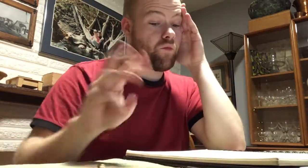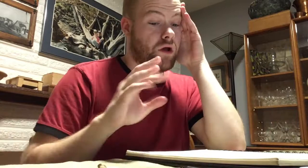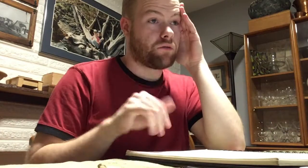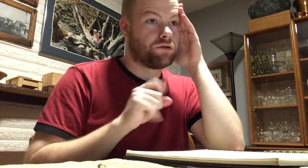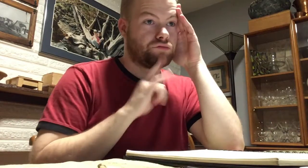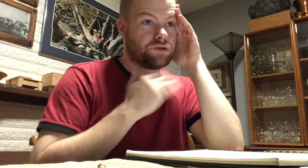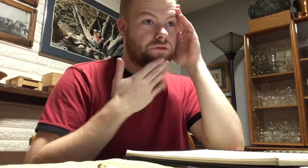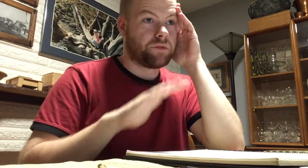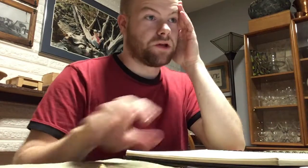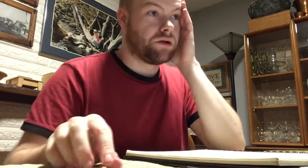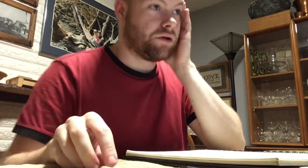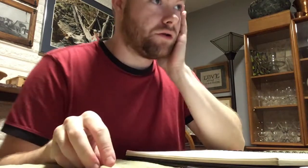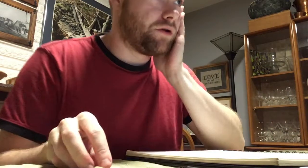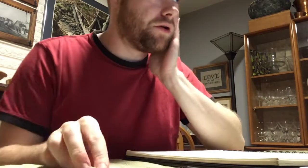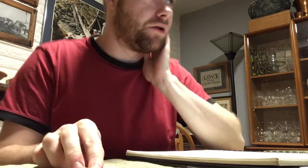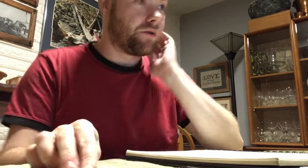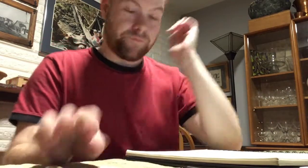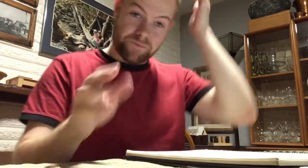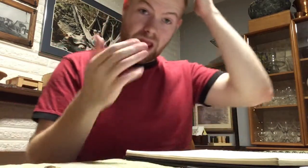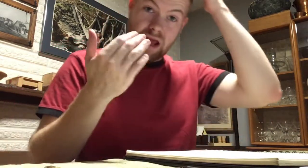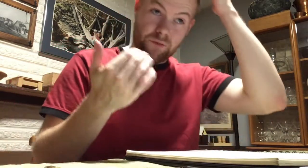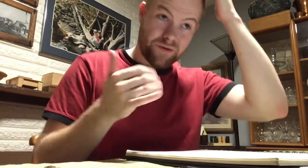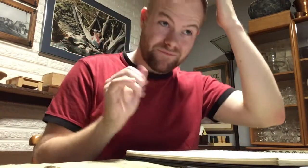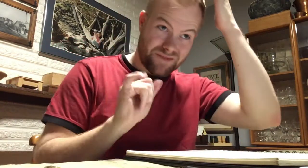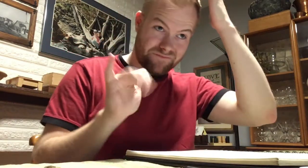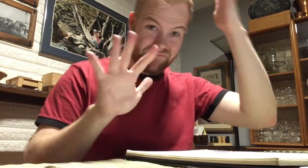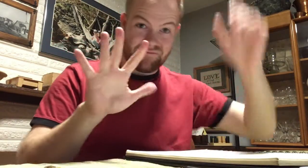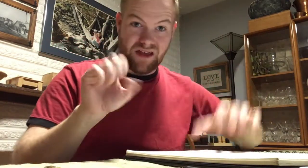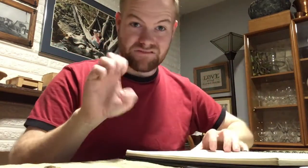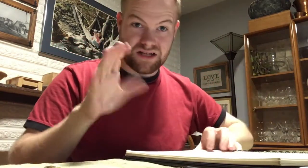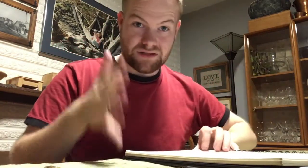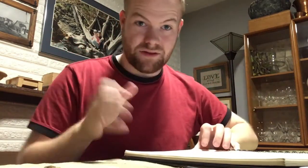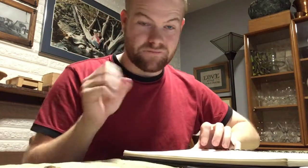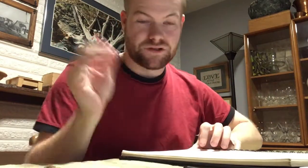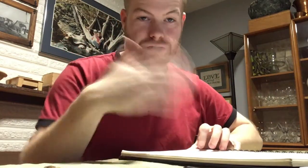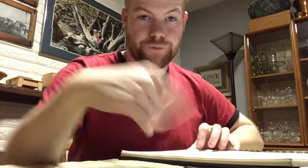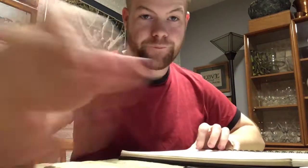Wow, that’s really bad. Anyway. There’s like five seconds left, so forget it.